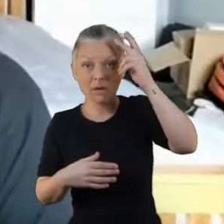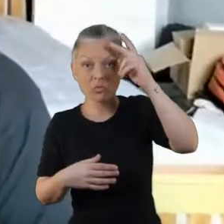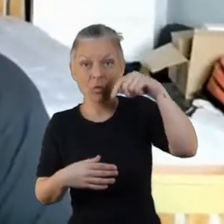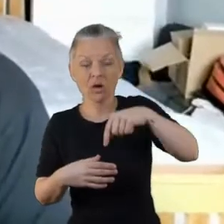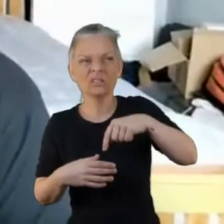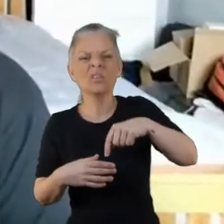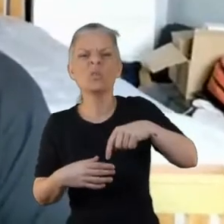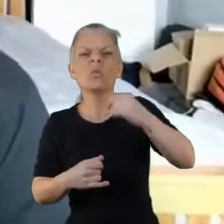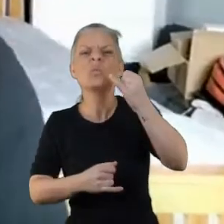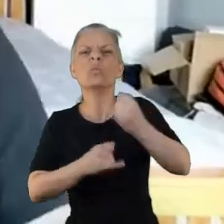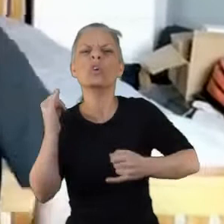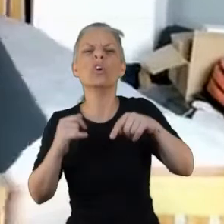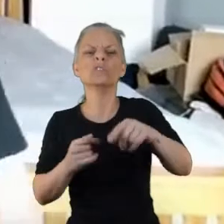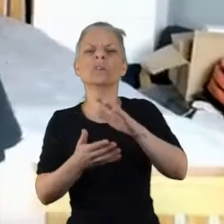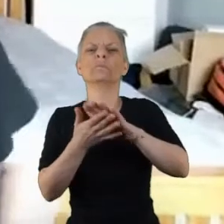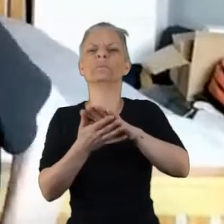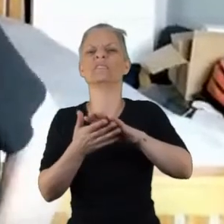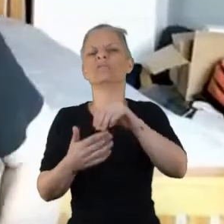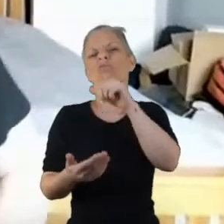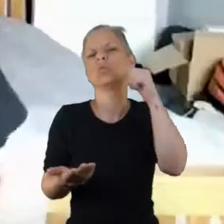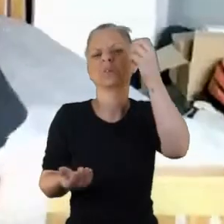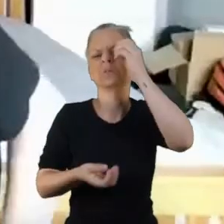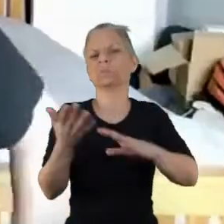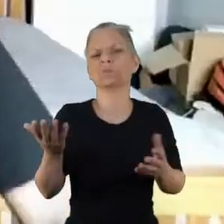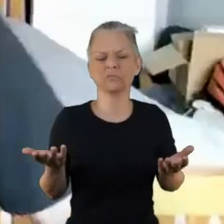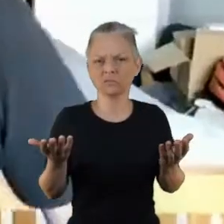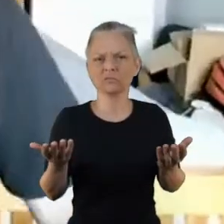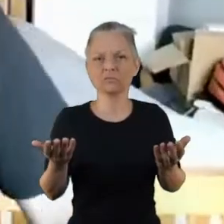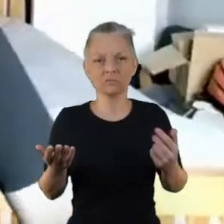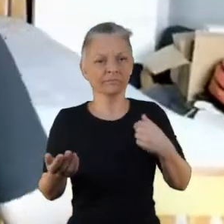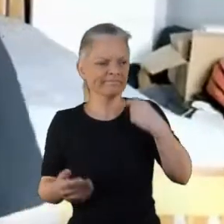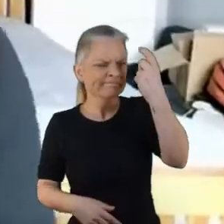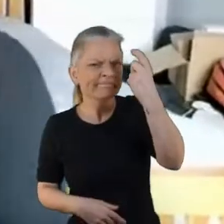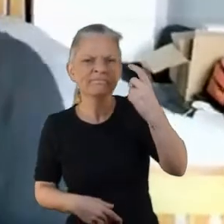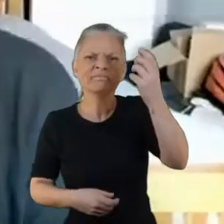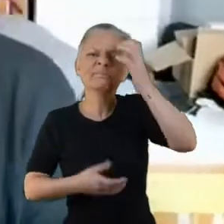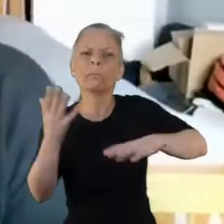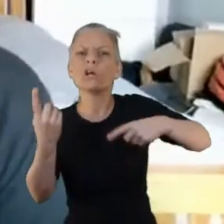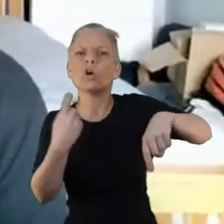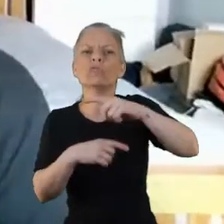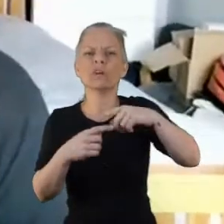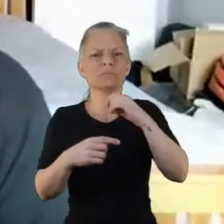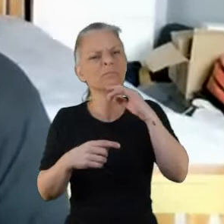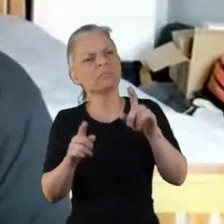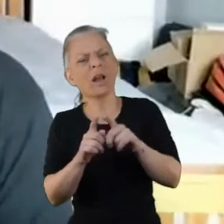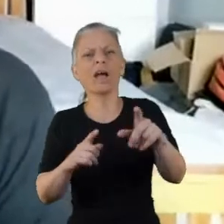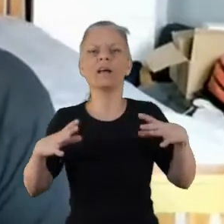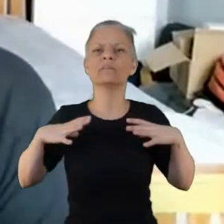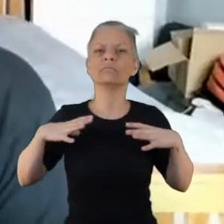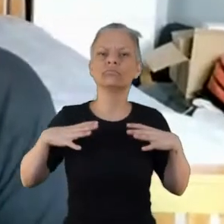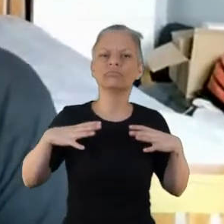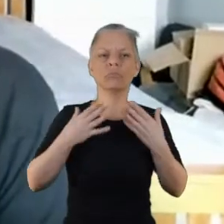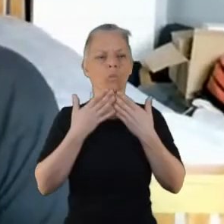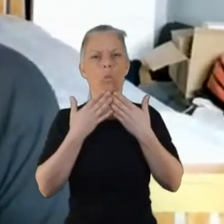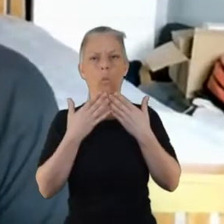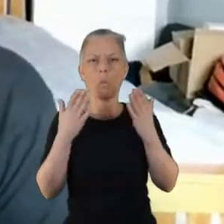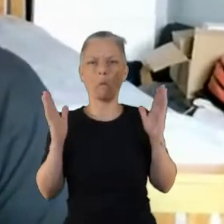And if you're suffering from paranoia which a lot of people do then it's not a nice experience.